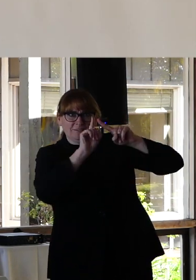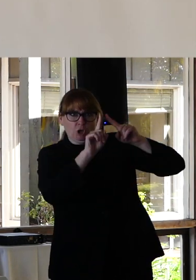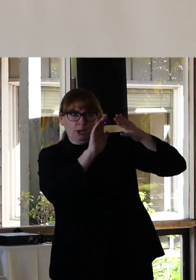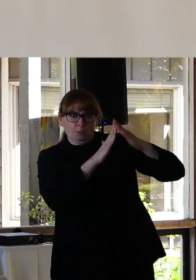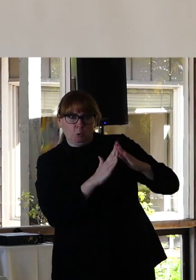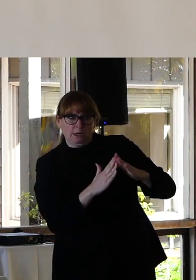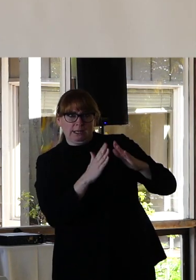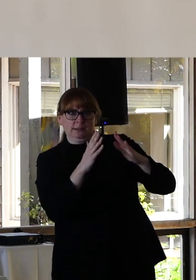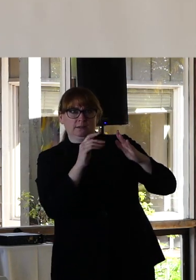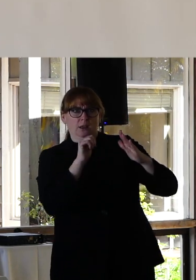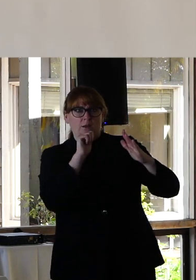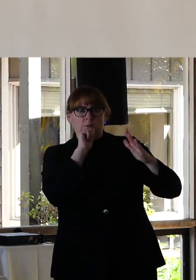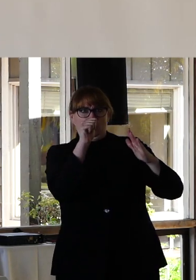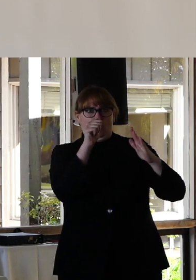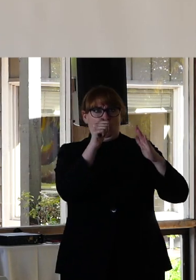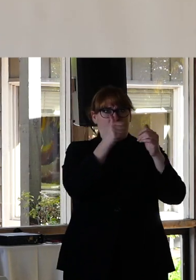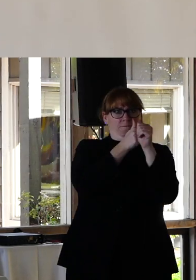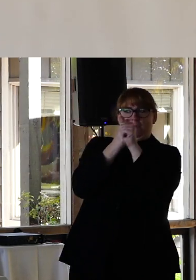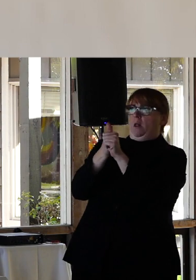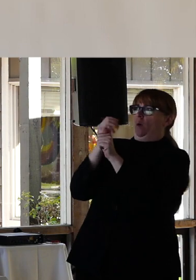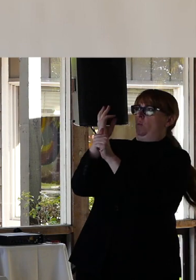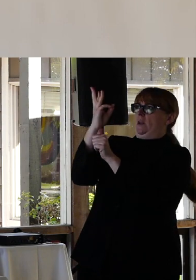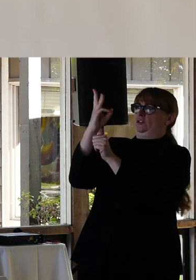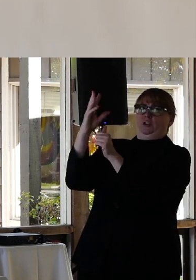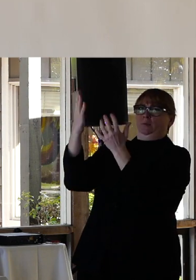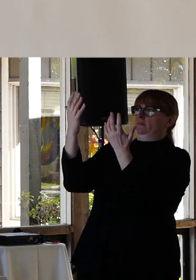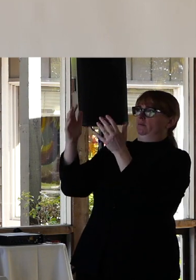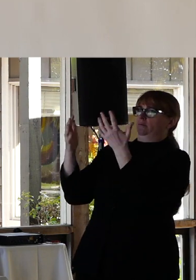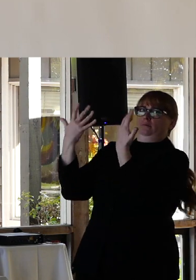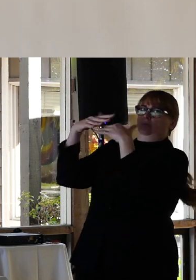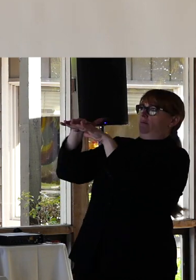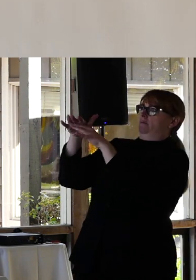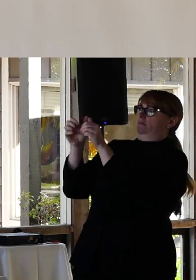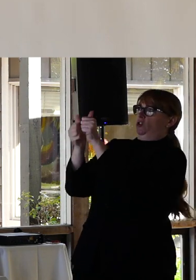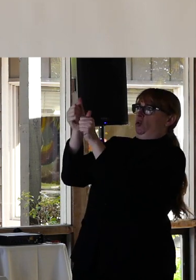are traditionally within western cultures marginalized and oppressed is